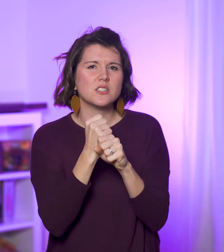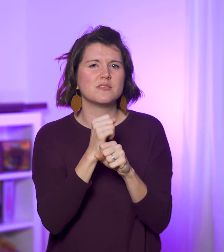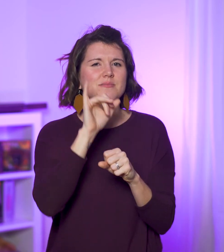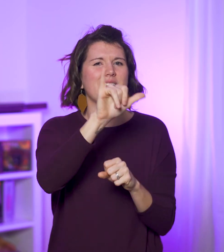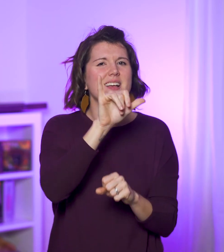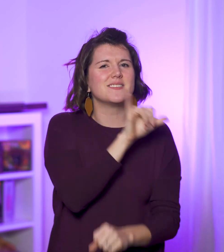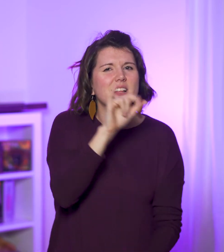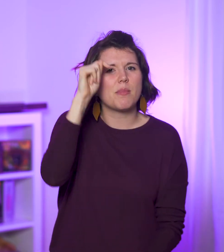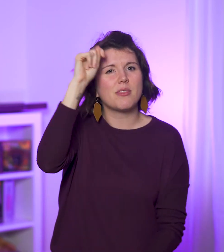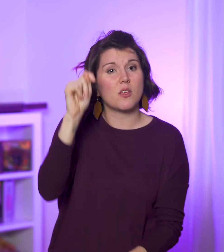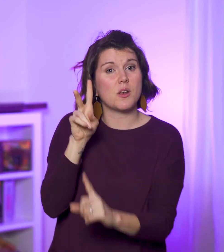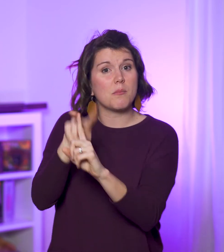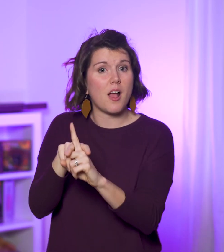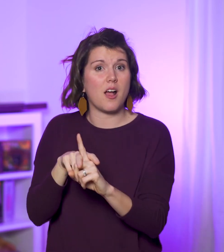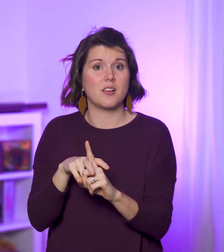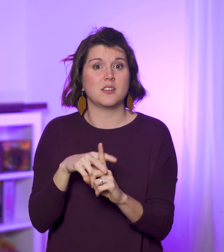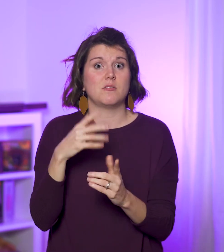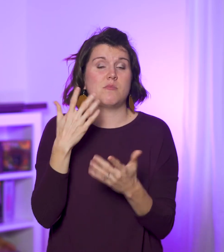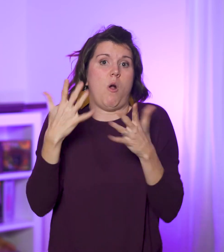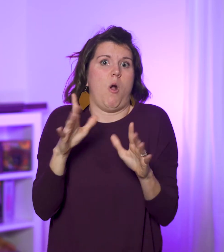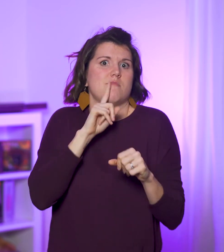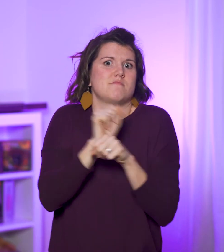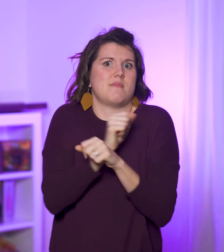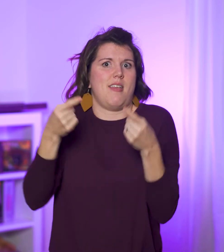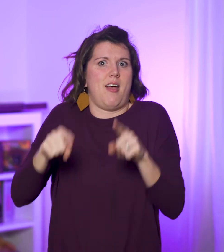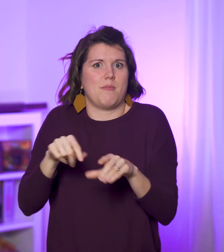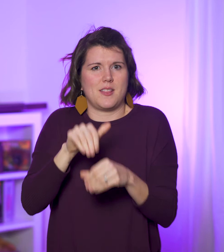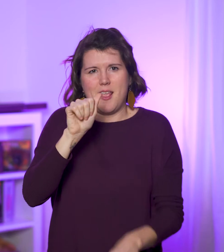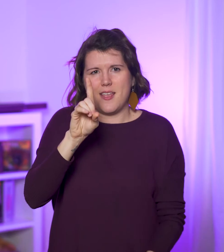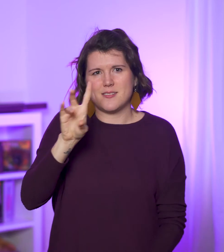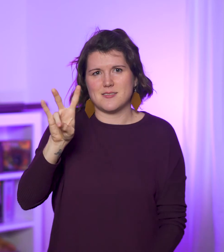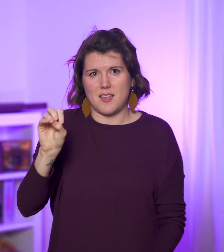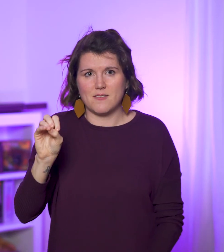those same theories apply: It already literally happened in AD 70,